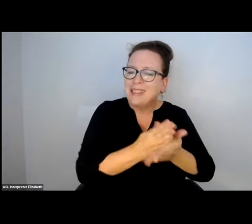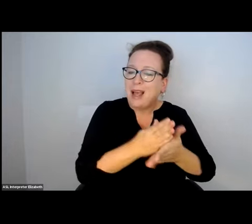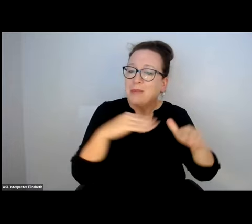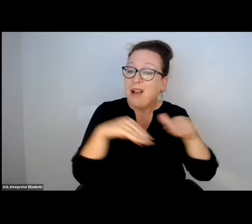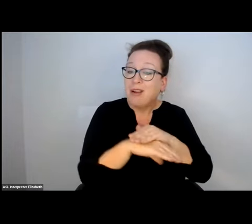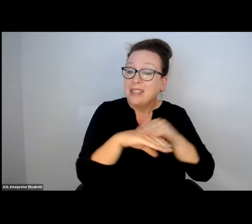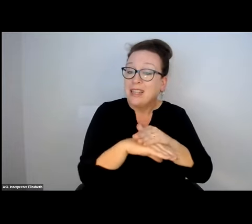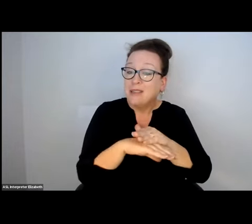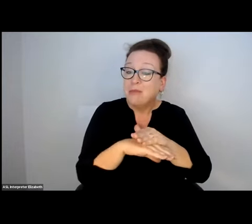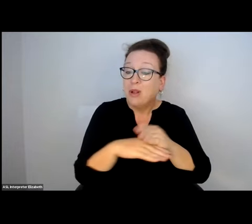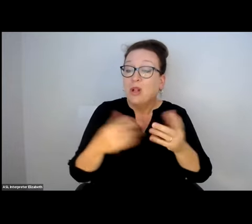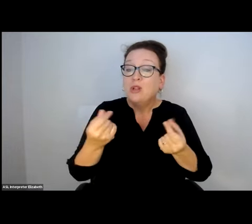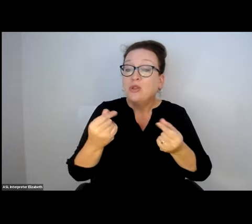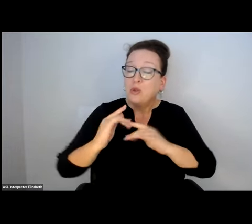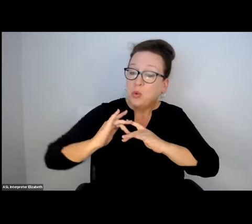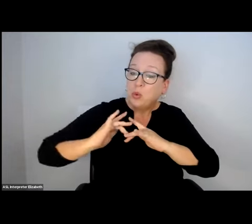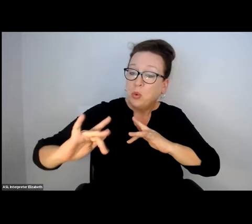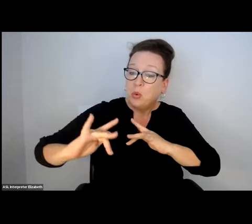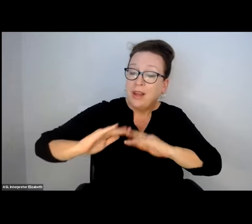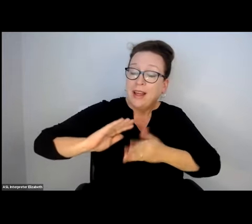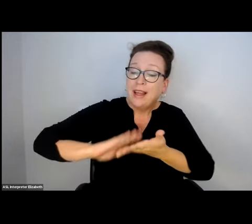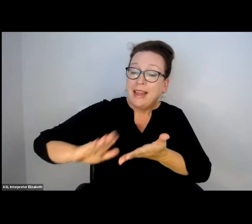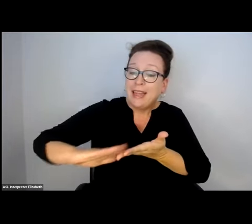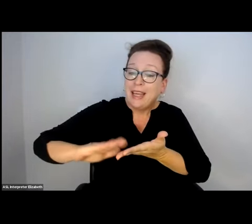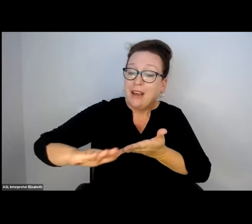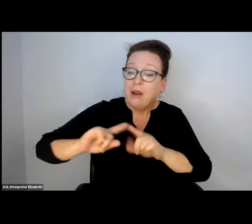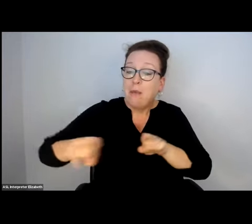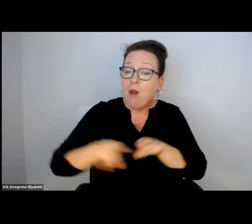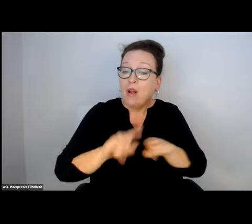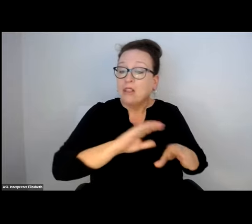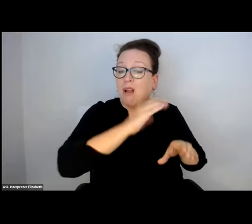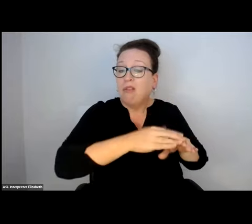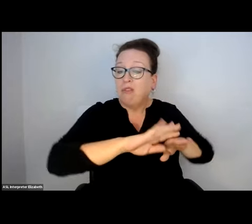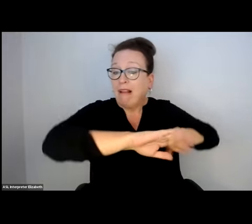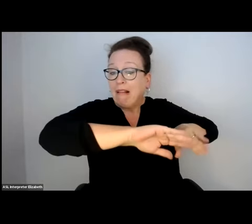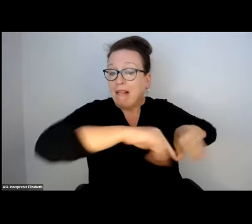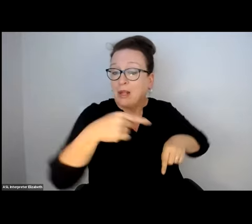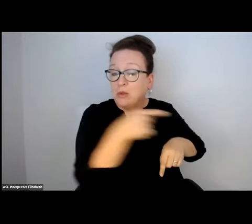THE REQUIREMENT TO MAKE THOSE BUS STOPS ACCESSIBLE TO CLEAR A